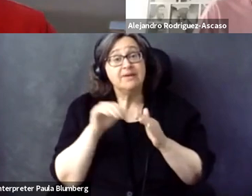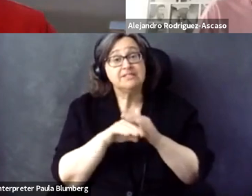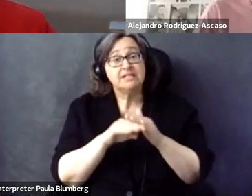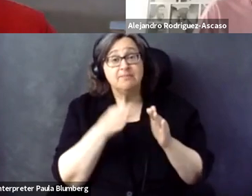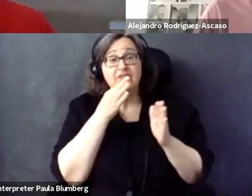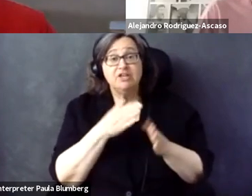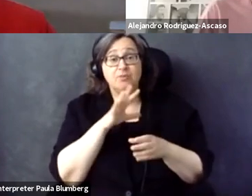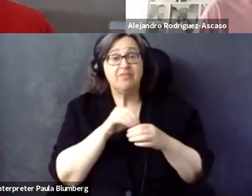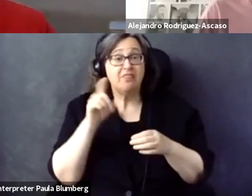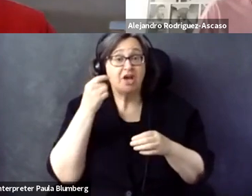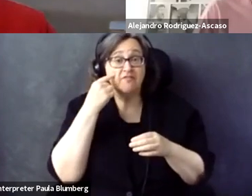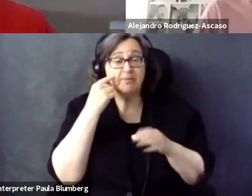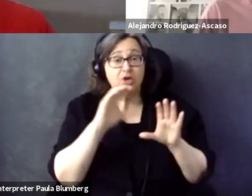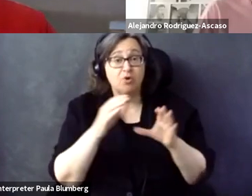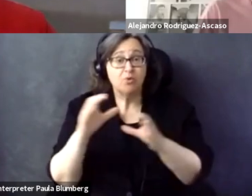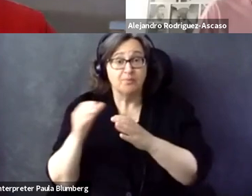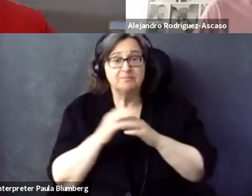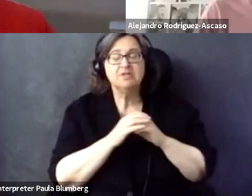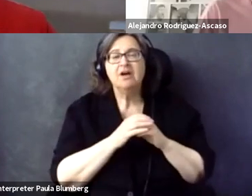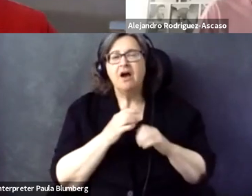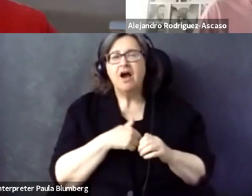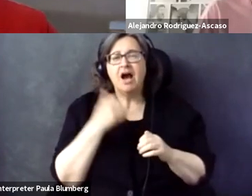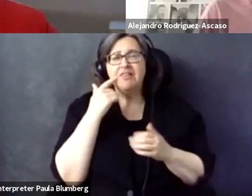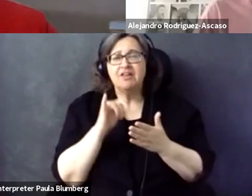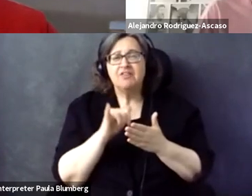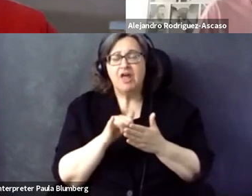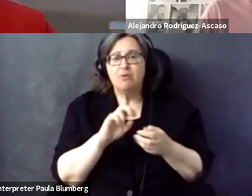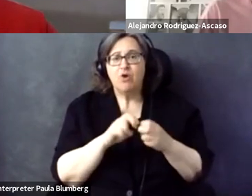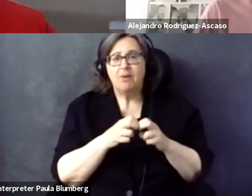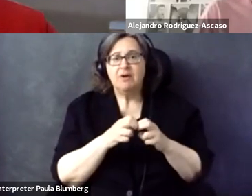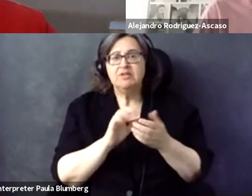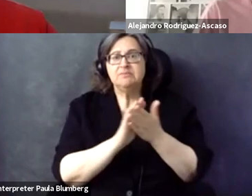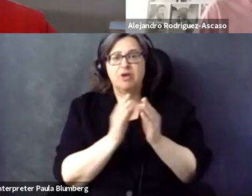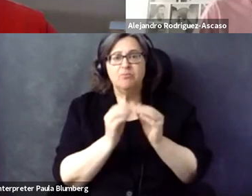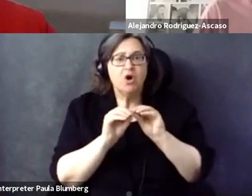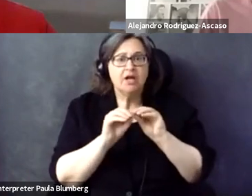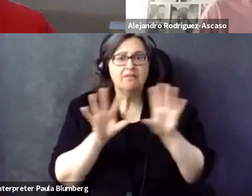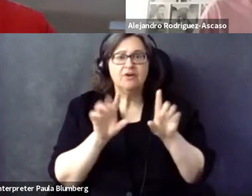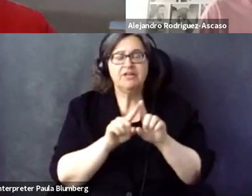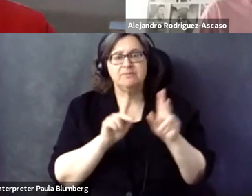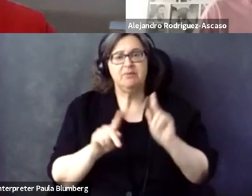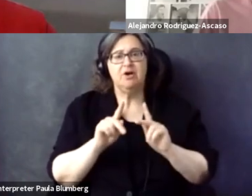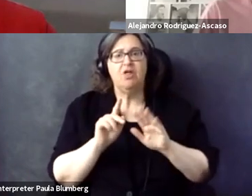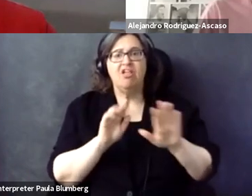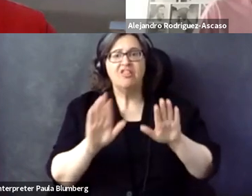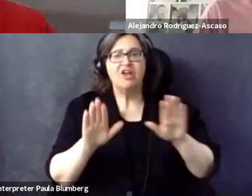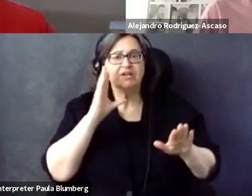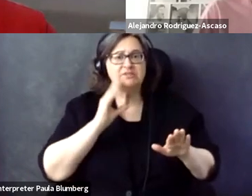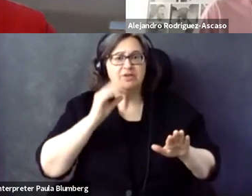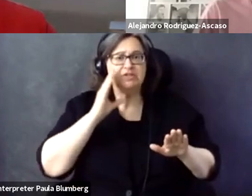talk regularly to the member states and to their web accessibility experts within the government bodies, and we are -- I